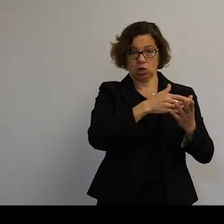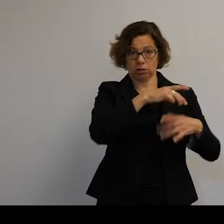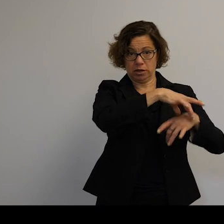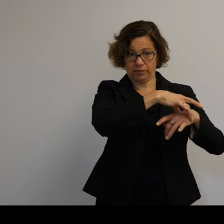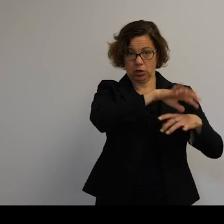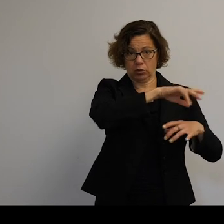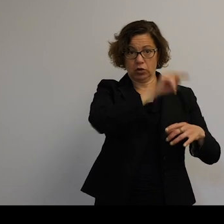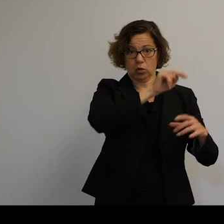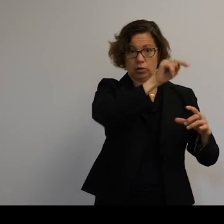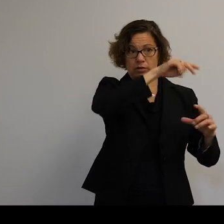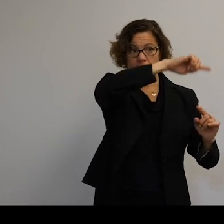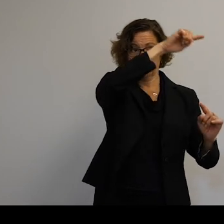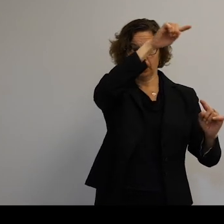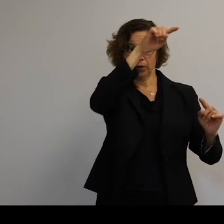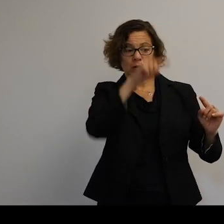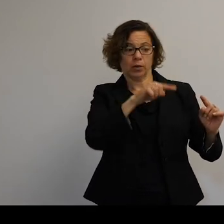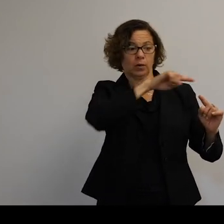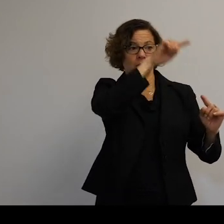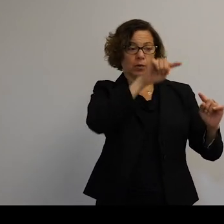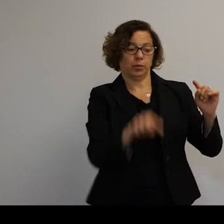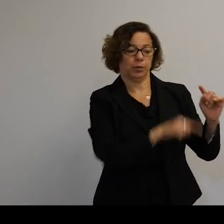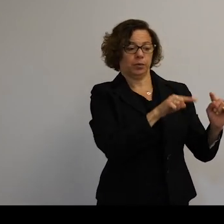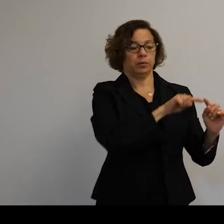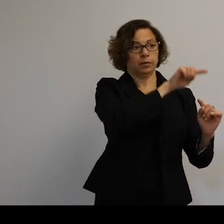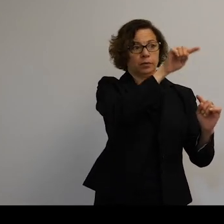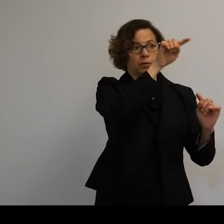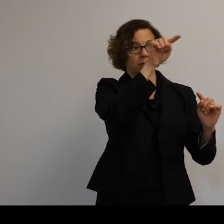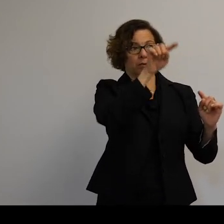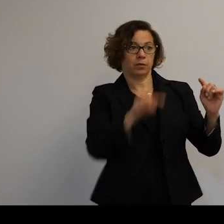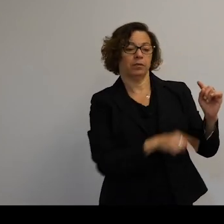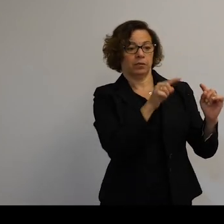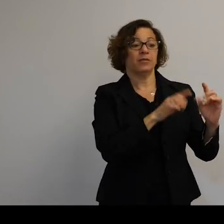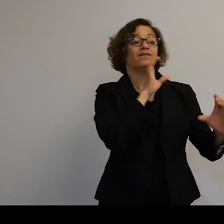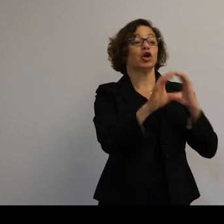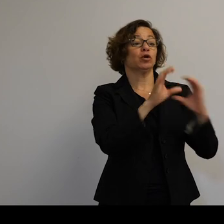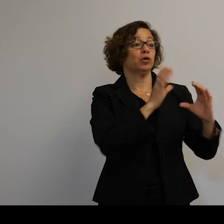And that's because these are used for communication over the poles.